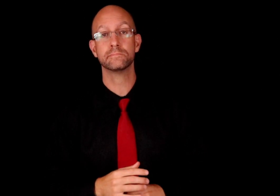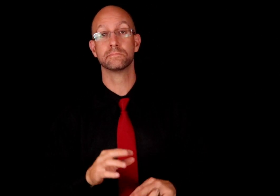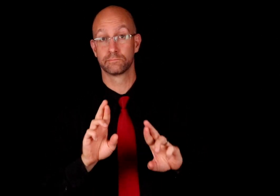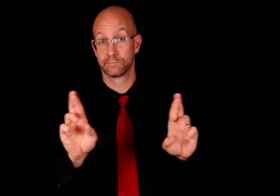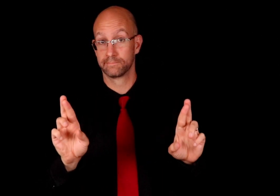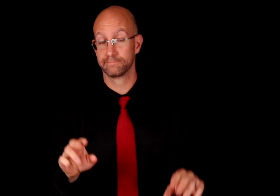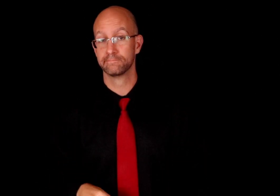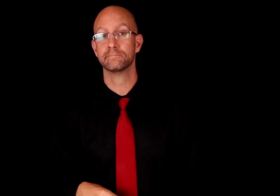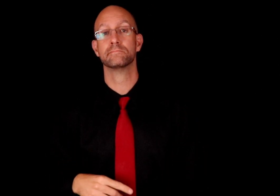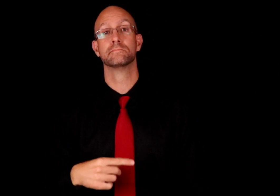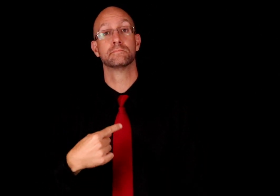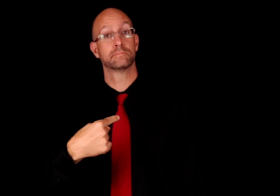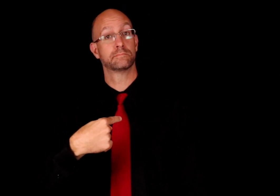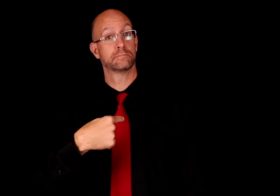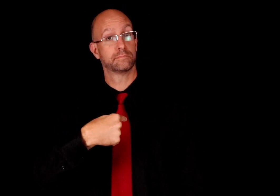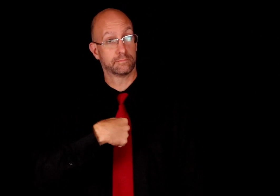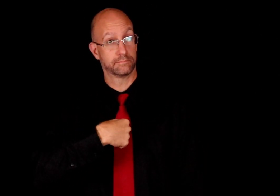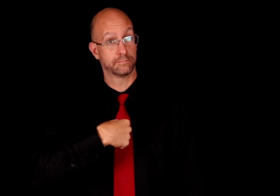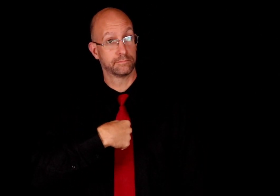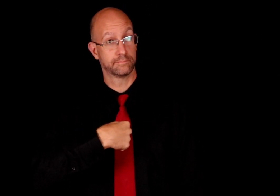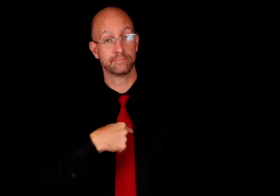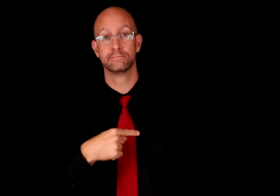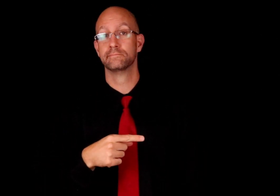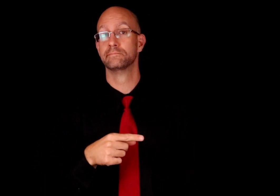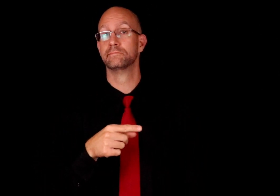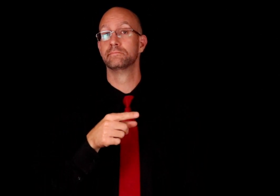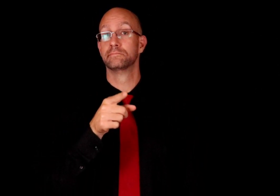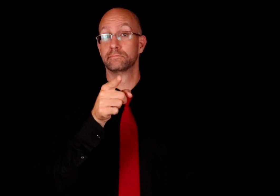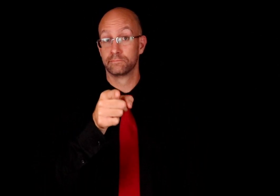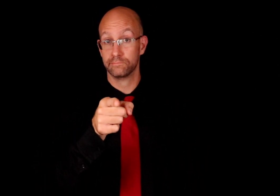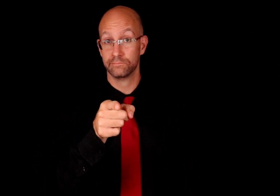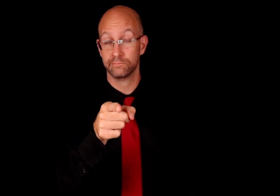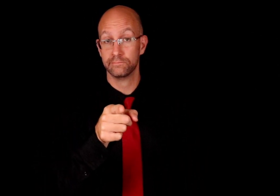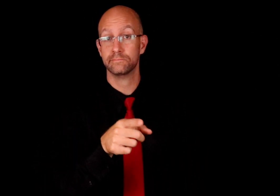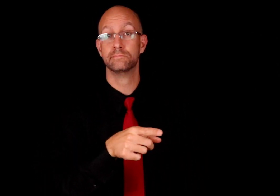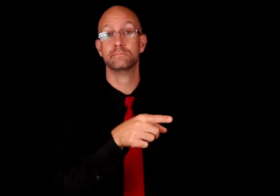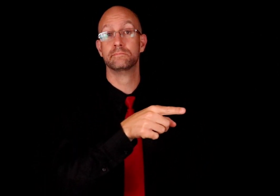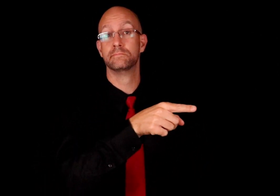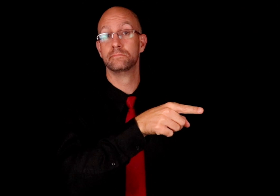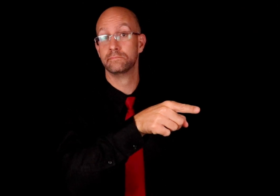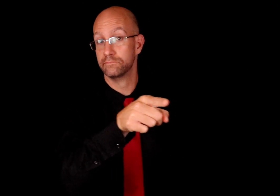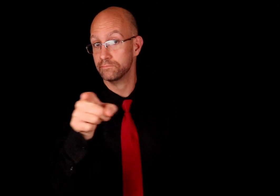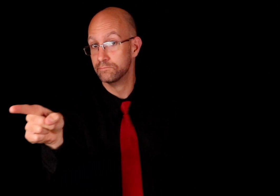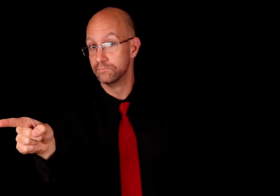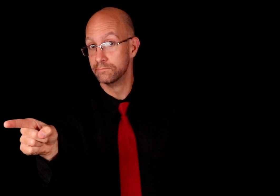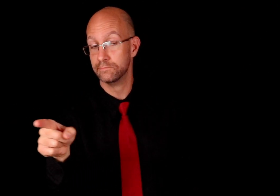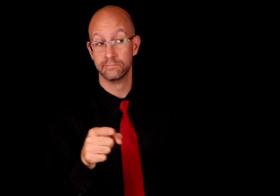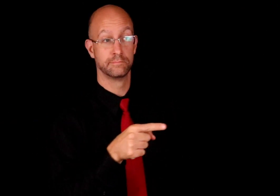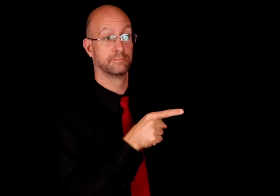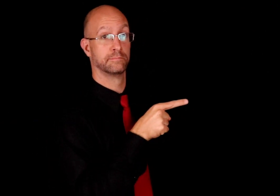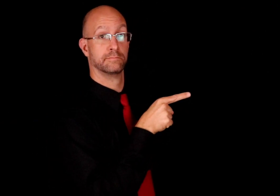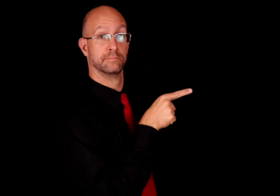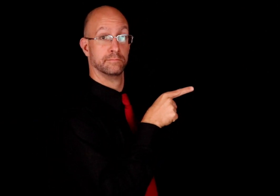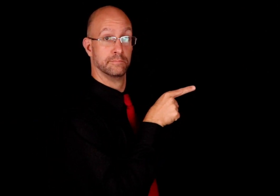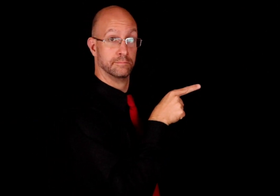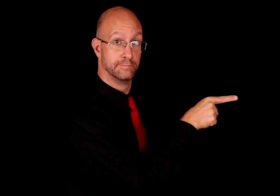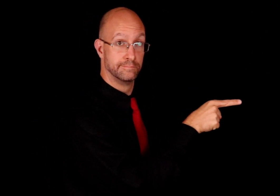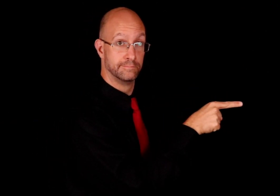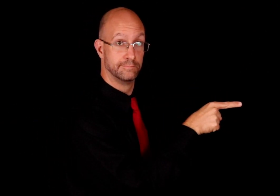Ready? I/ME YOU YOU(PLURAL) HE/SHE